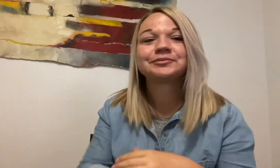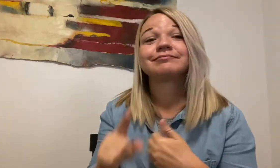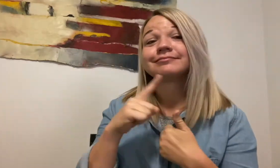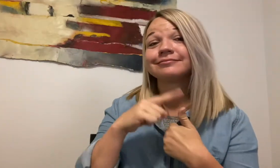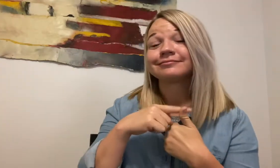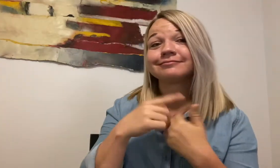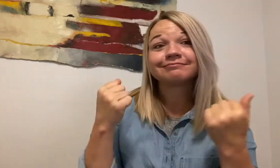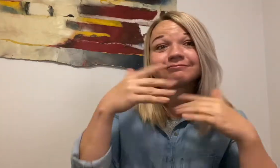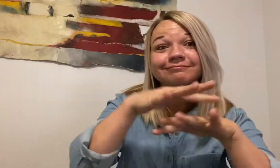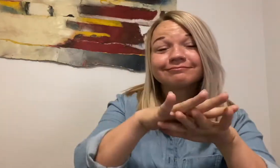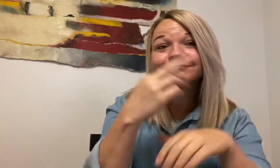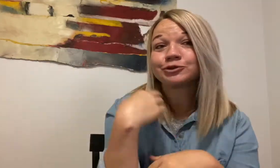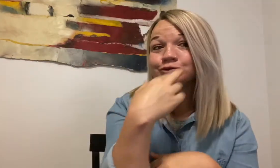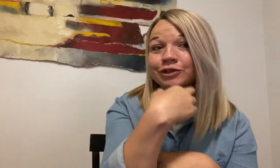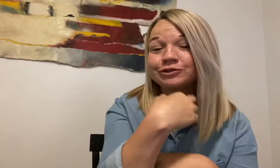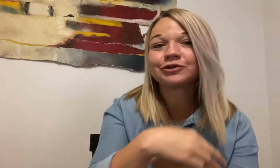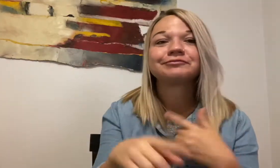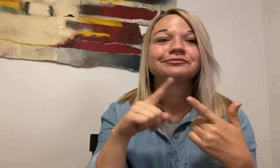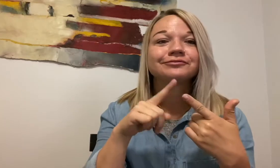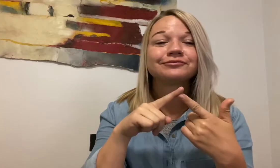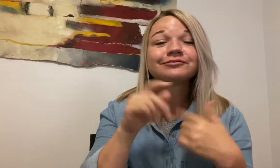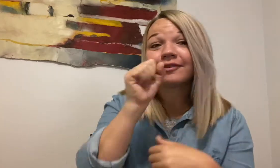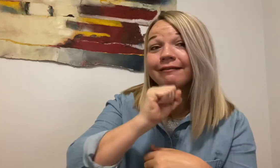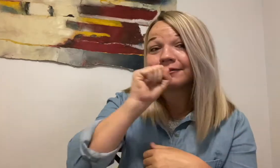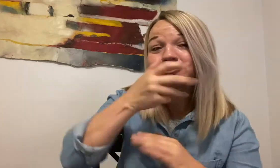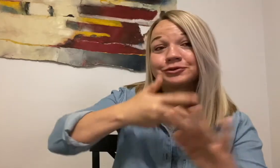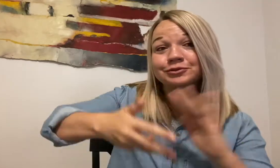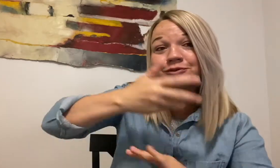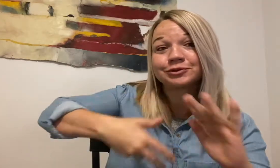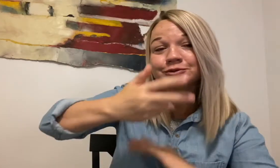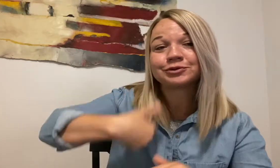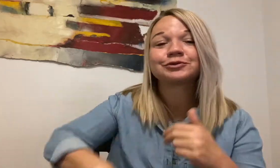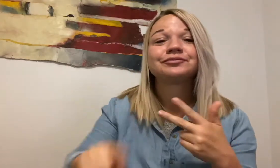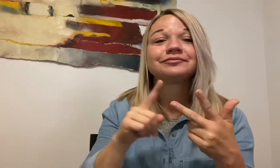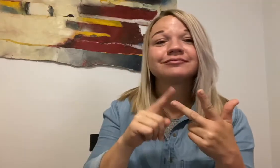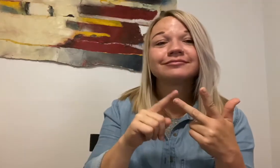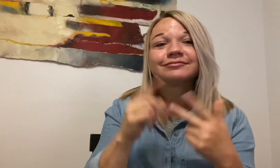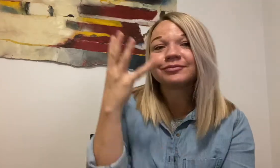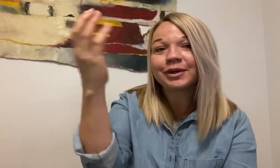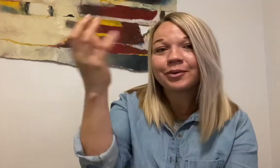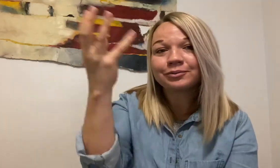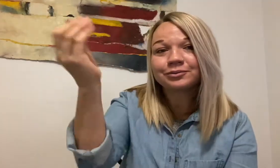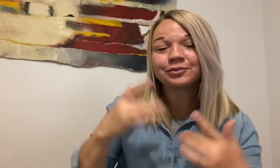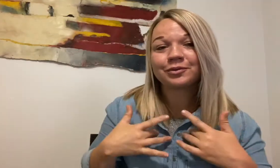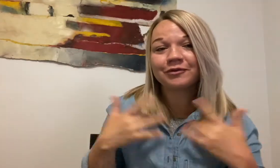at various restaurants, ice cream socials, and outdoor events